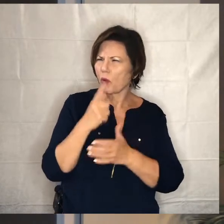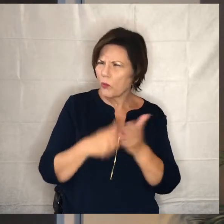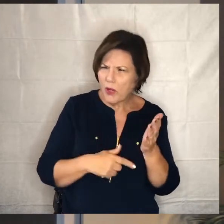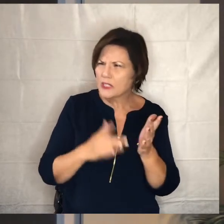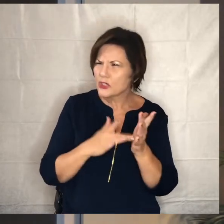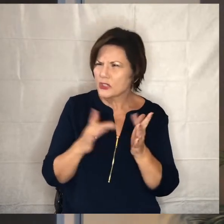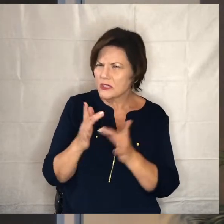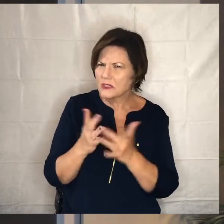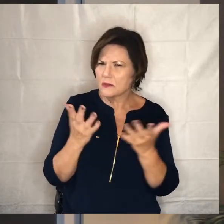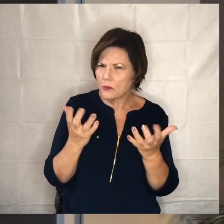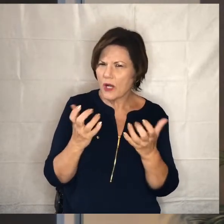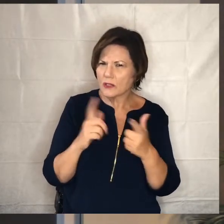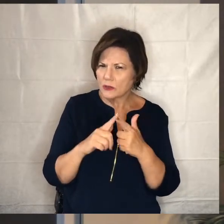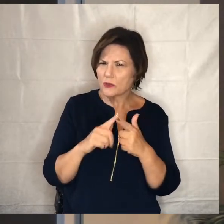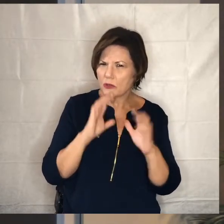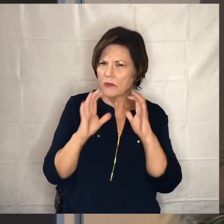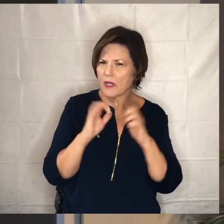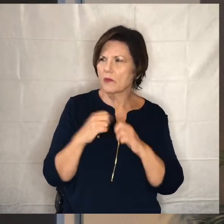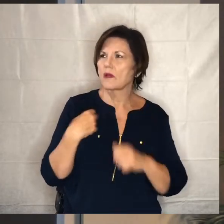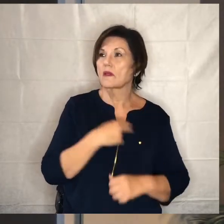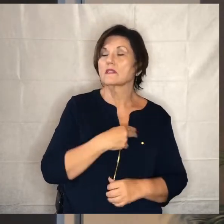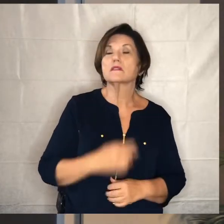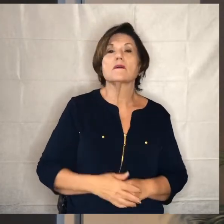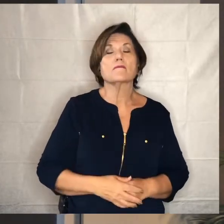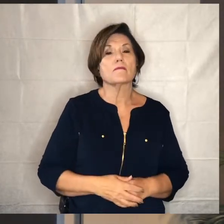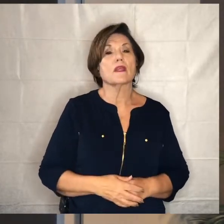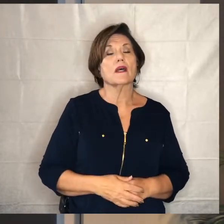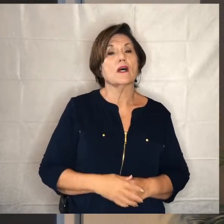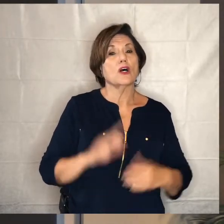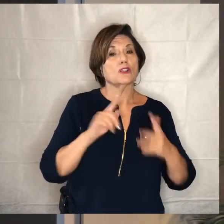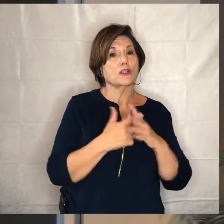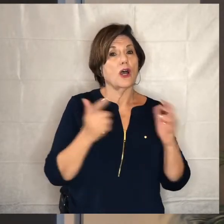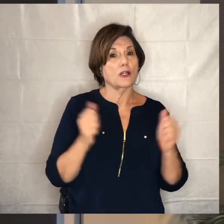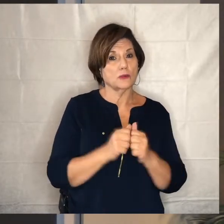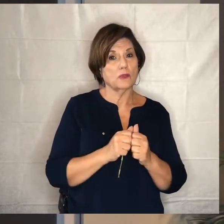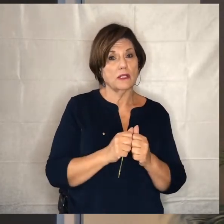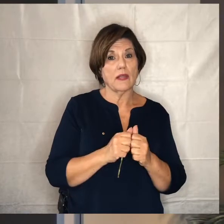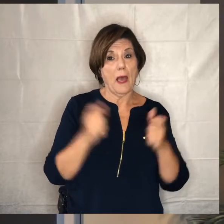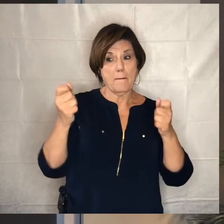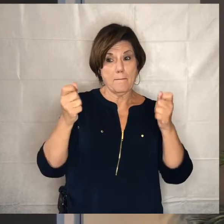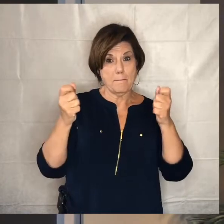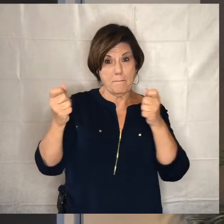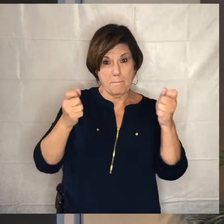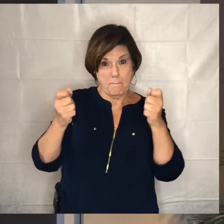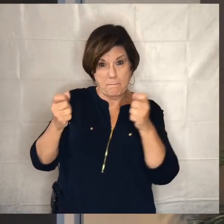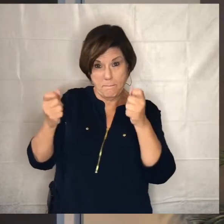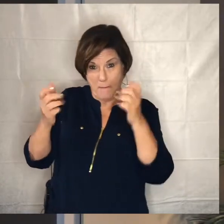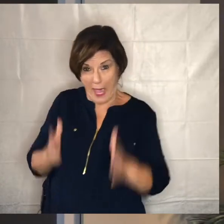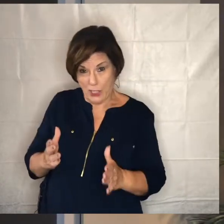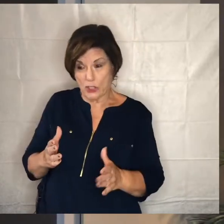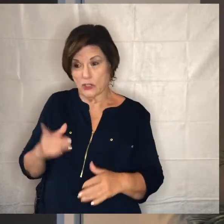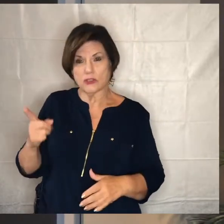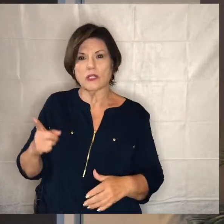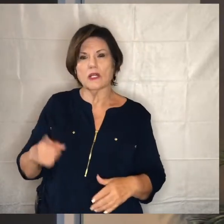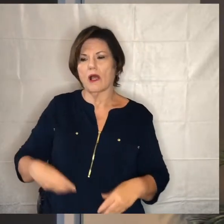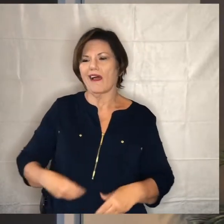here so let's look at the the passage it starts with this this manager and he's he's squandering his property